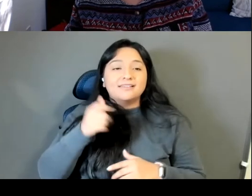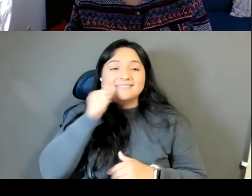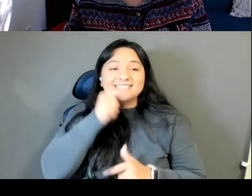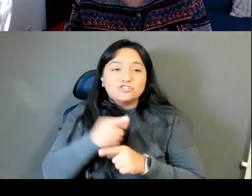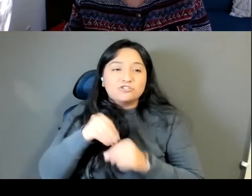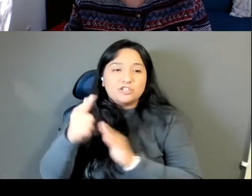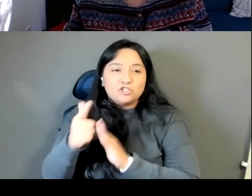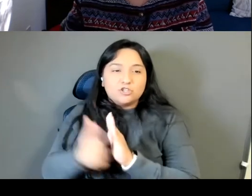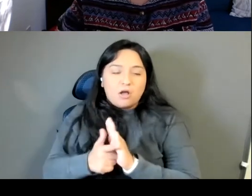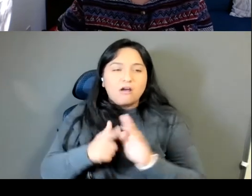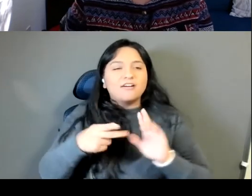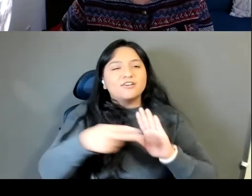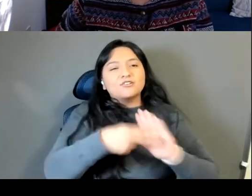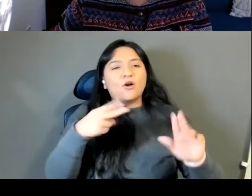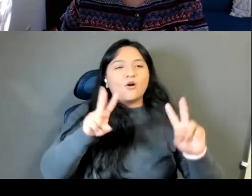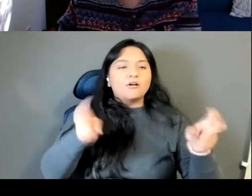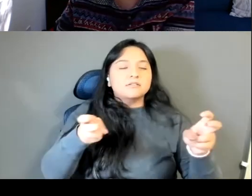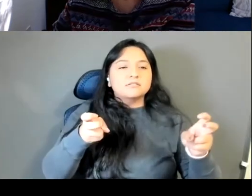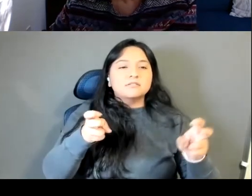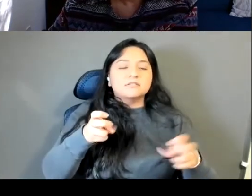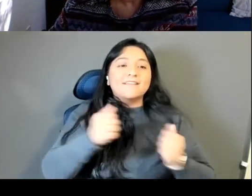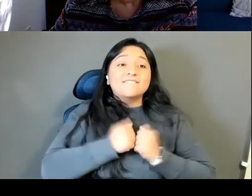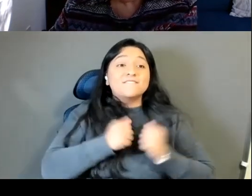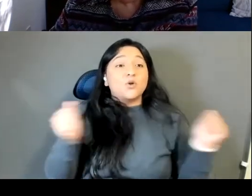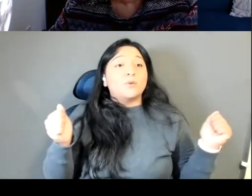it was, I felt like I poured so much of myself into this book.